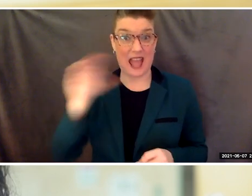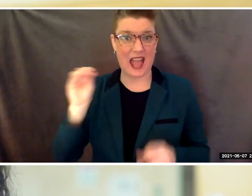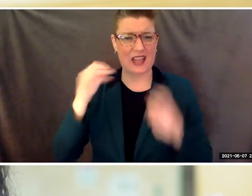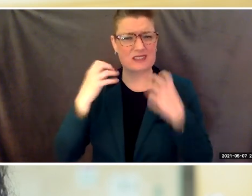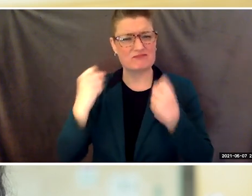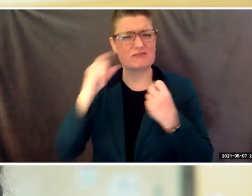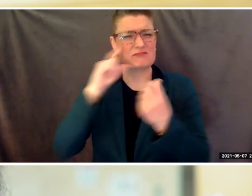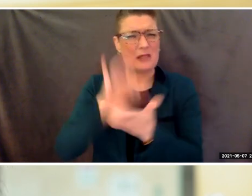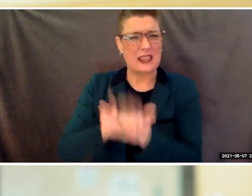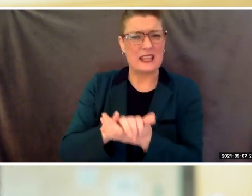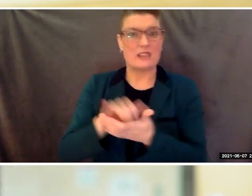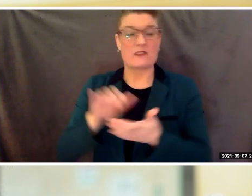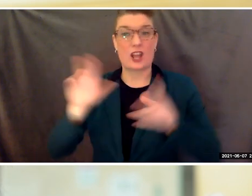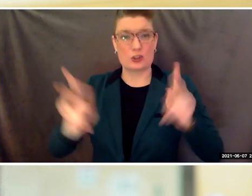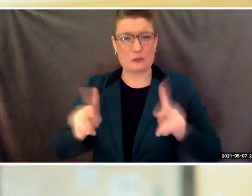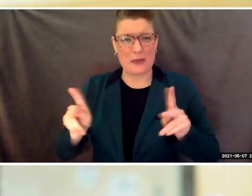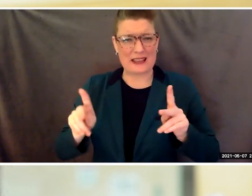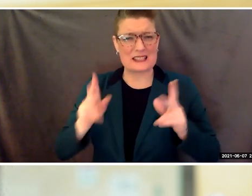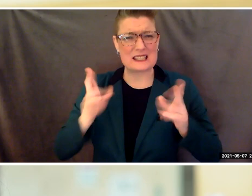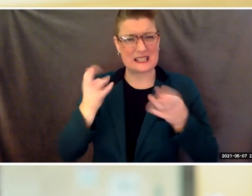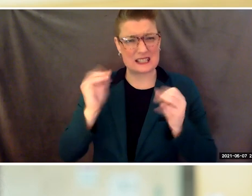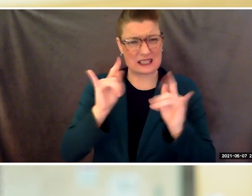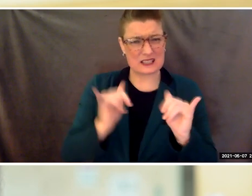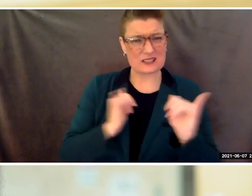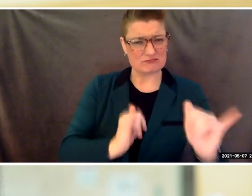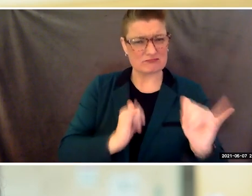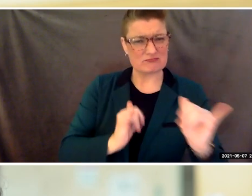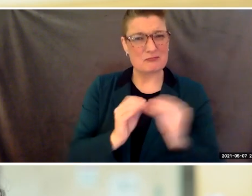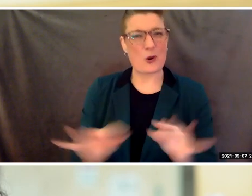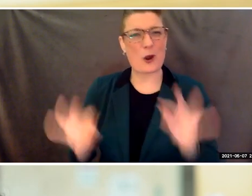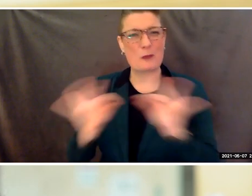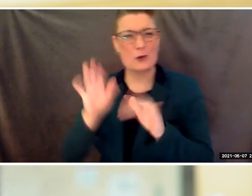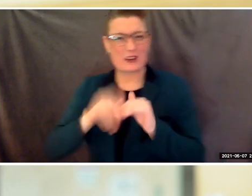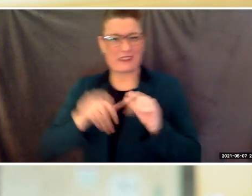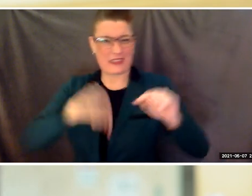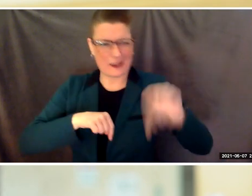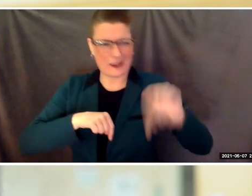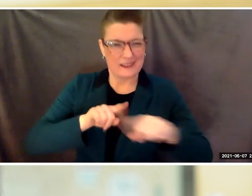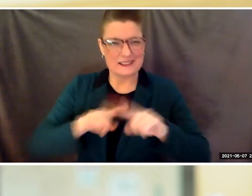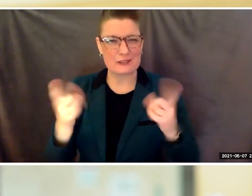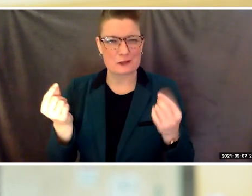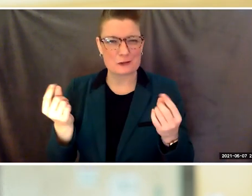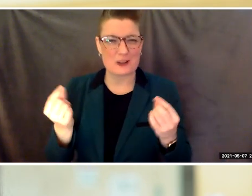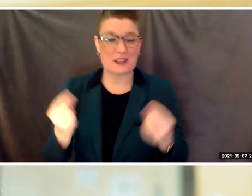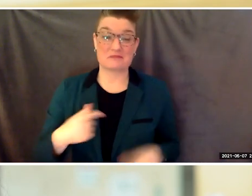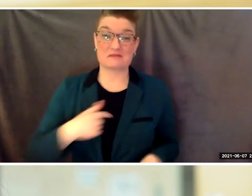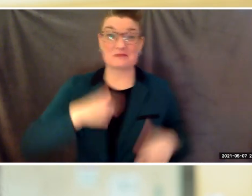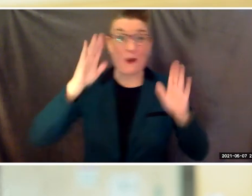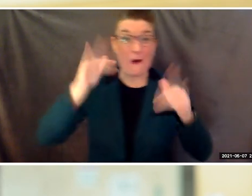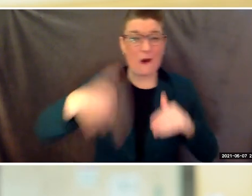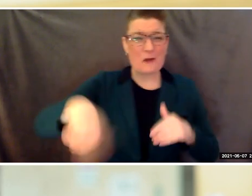is that you take every opportunity to keep moving. Be bold, be brave, be unapologetic